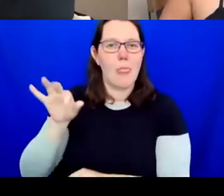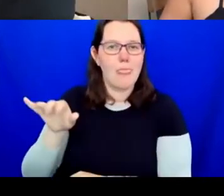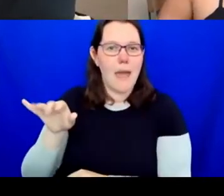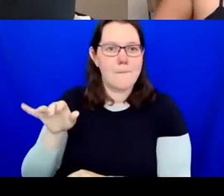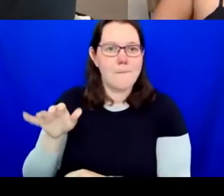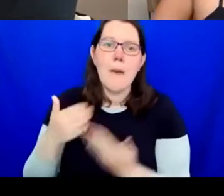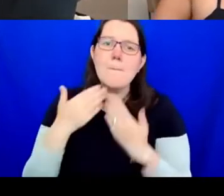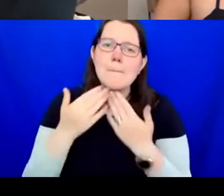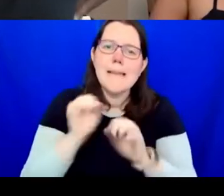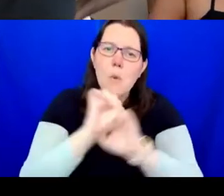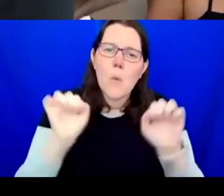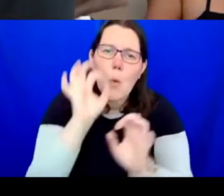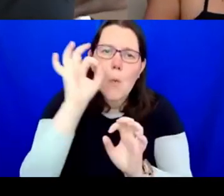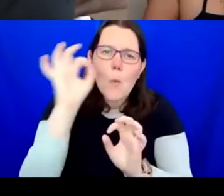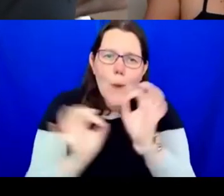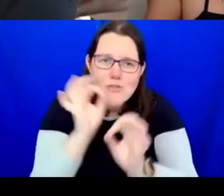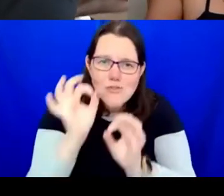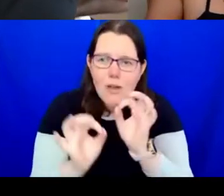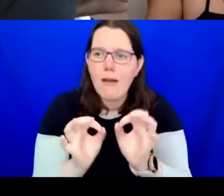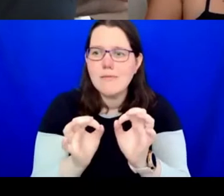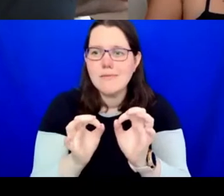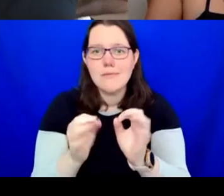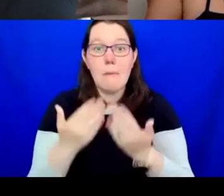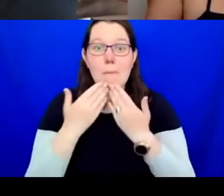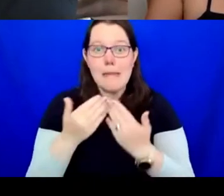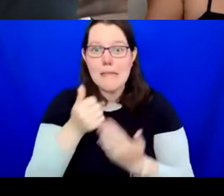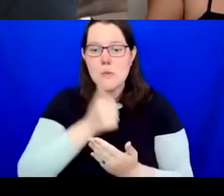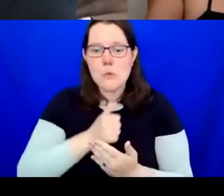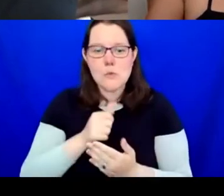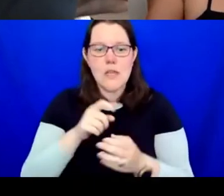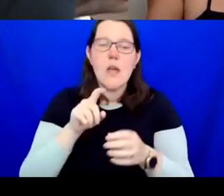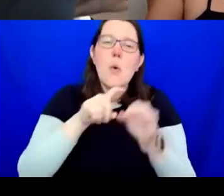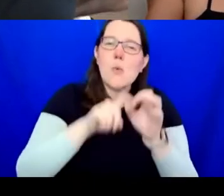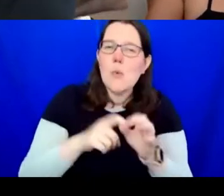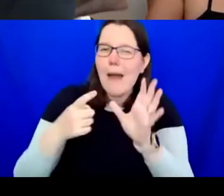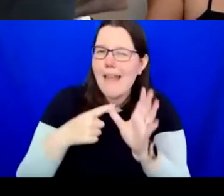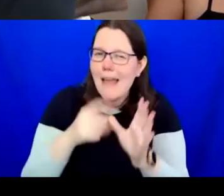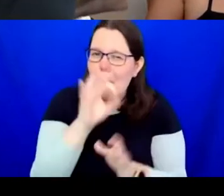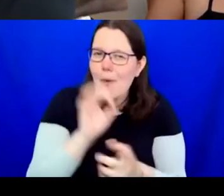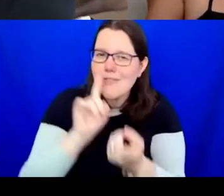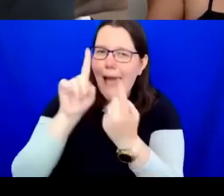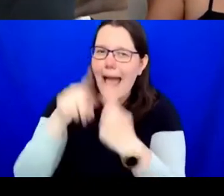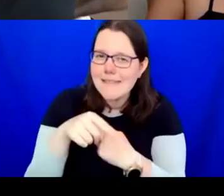Please use the Q&A box to post your questions, and not the chat function. Feel free to use the